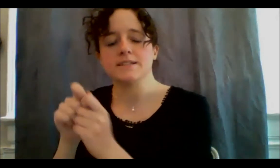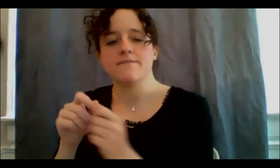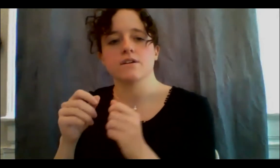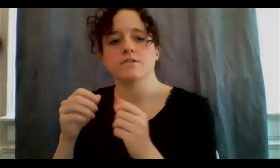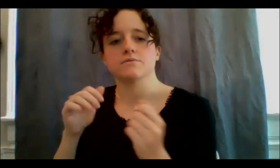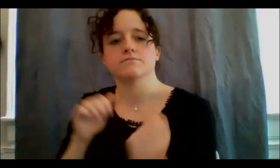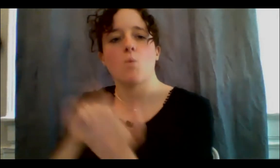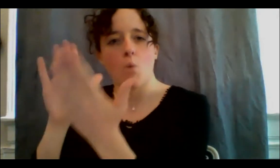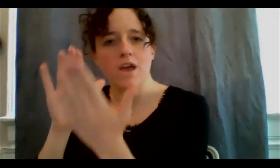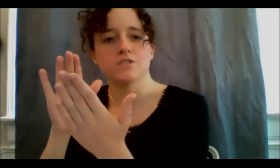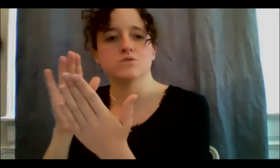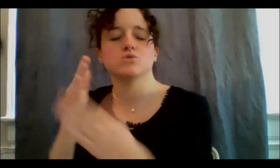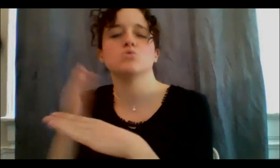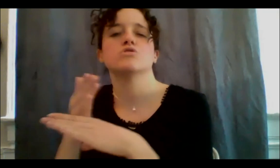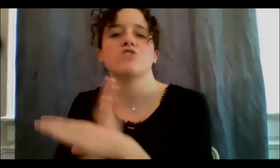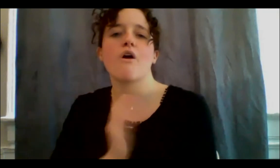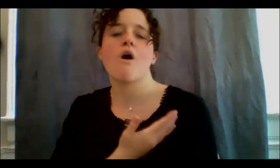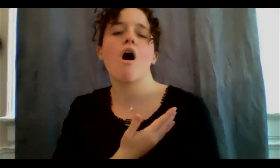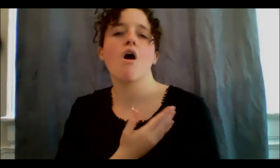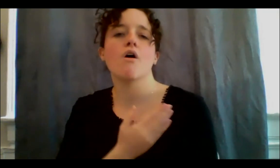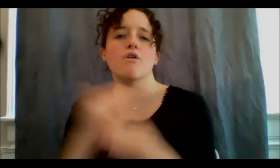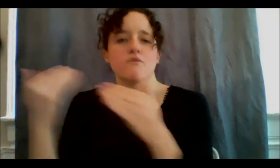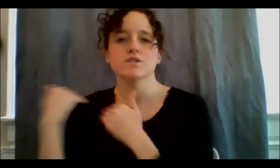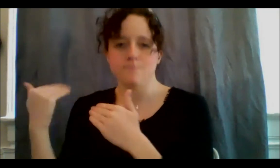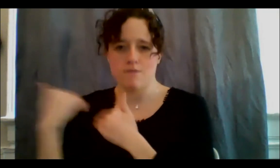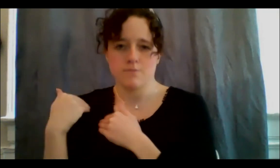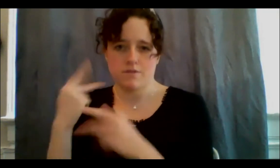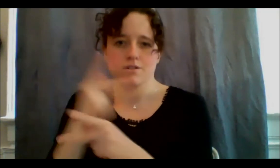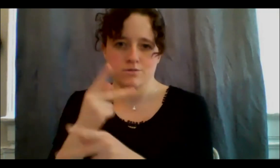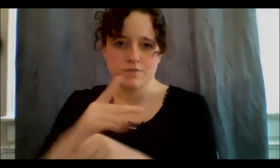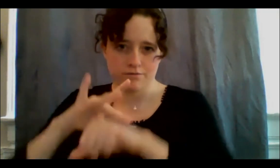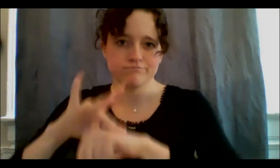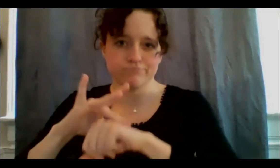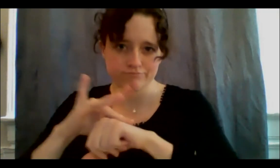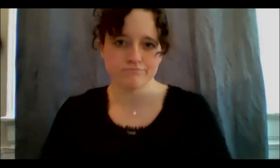soil. So that's the main thing about Indigenous agroecology, there's specific